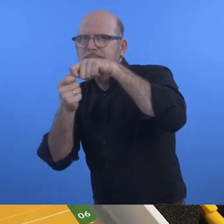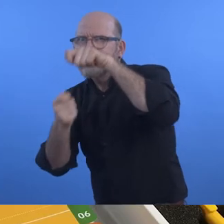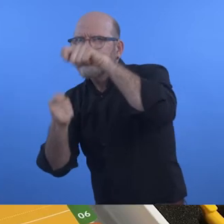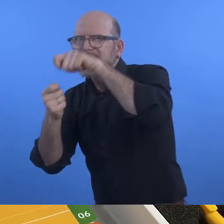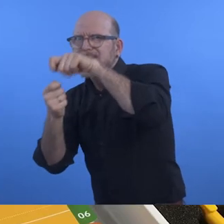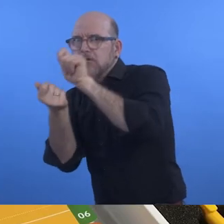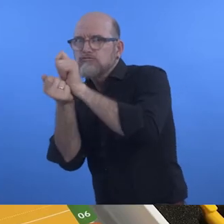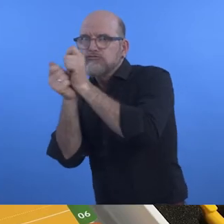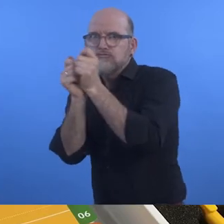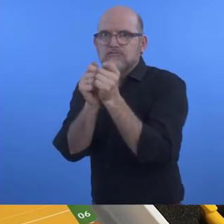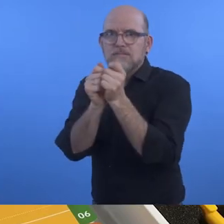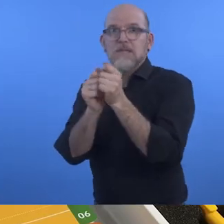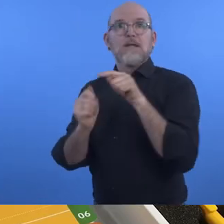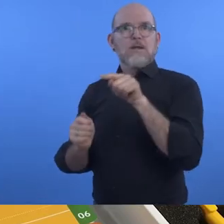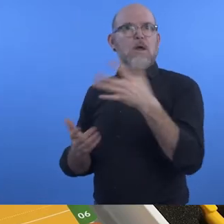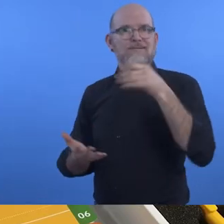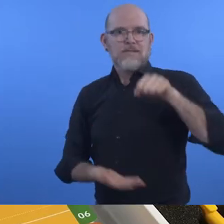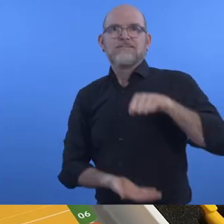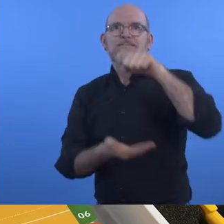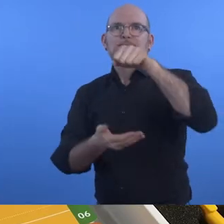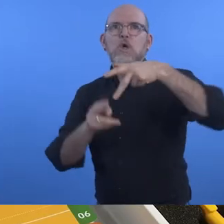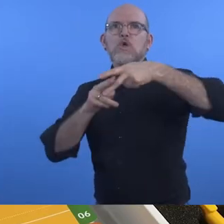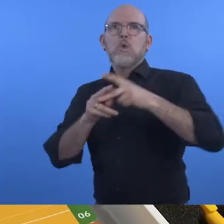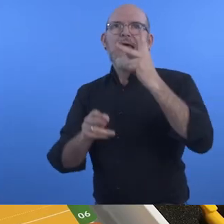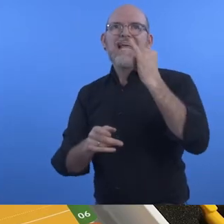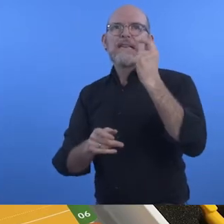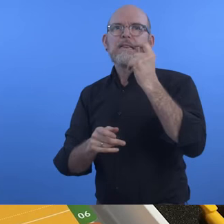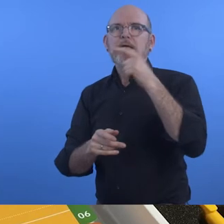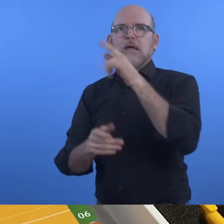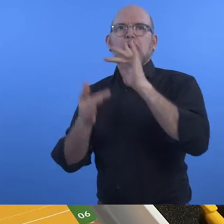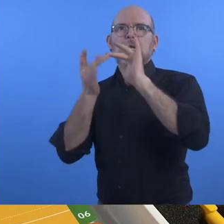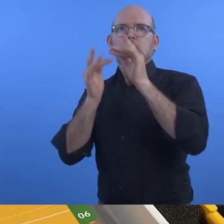The toolkit is freely available online, and is currently used in